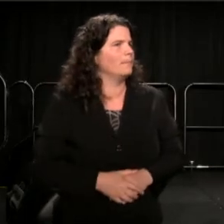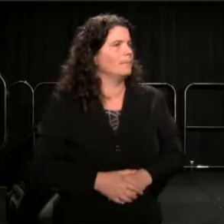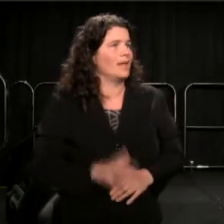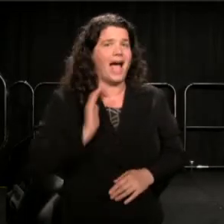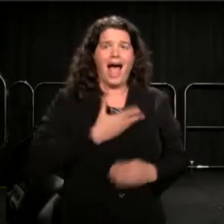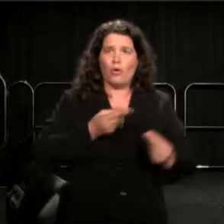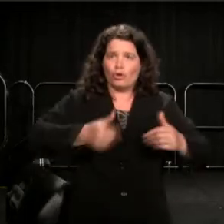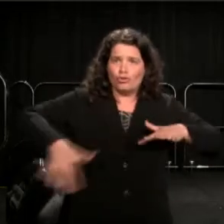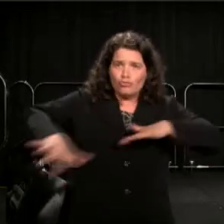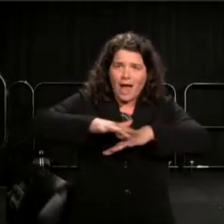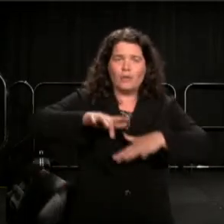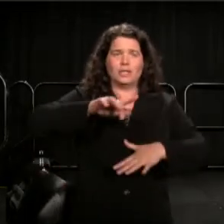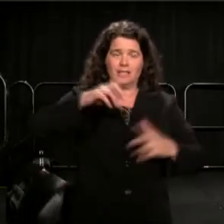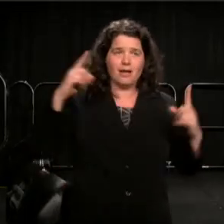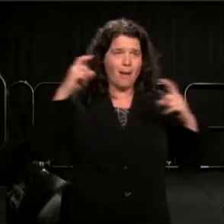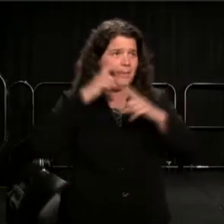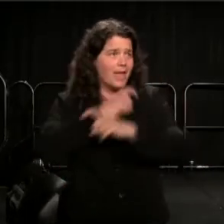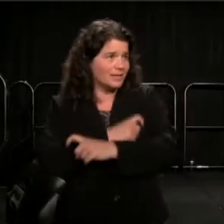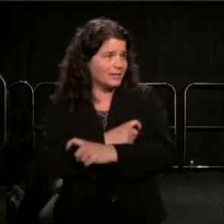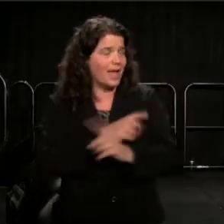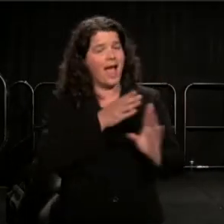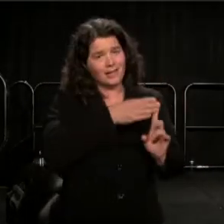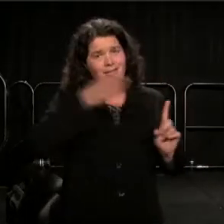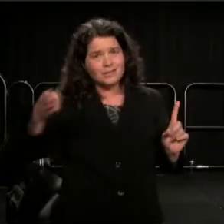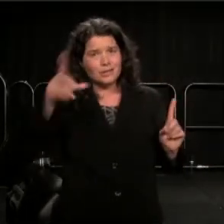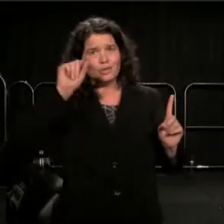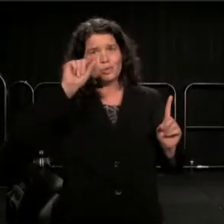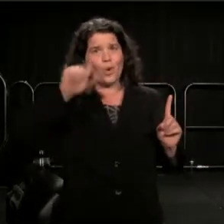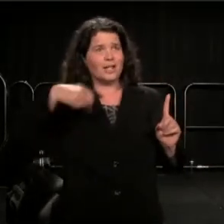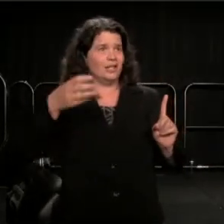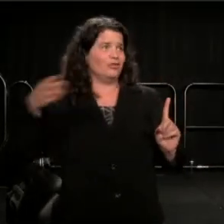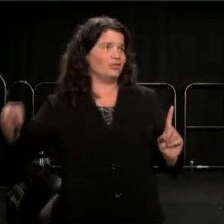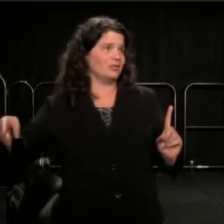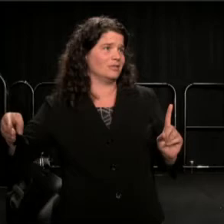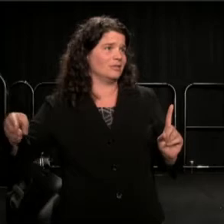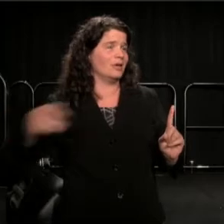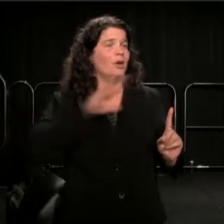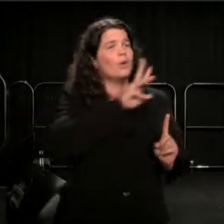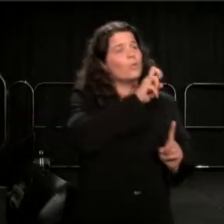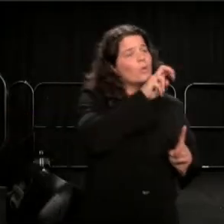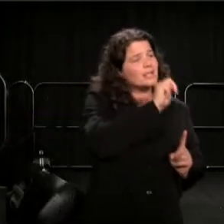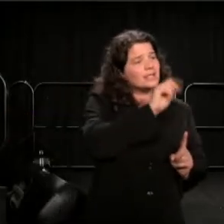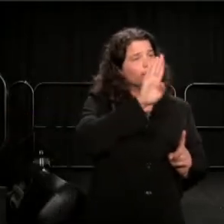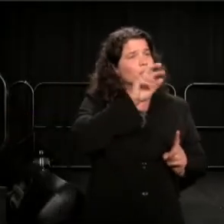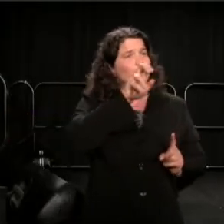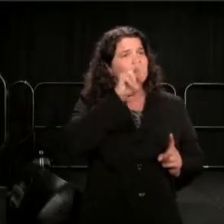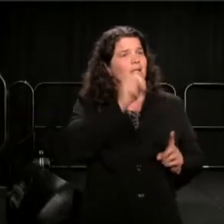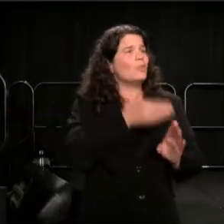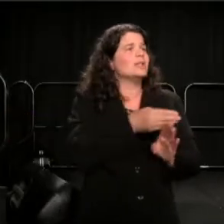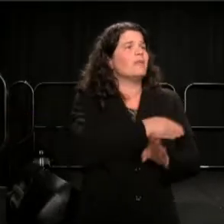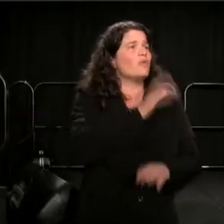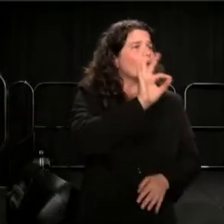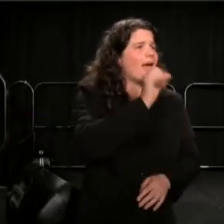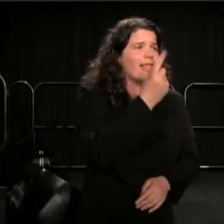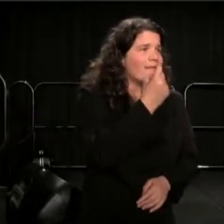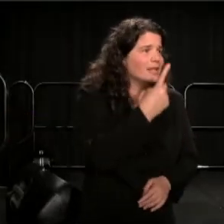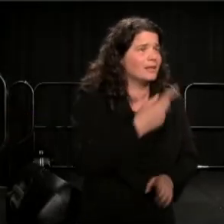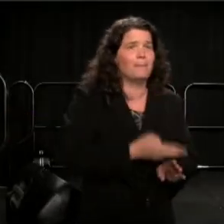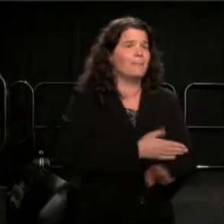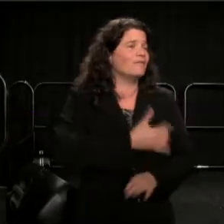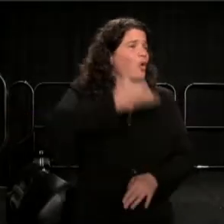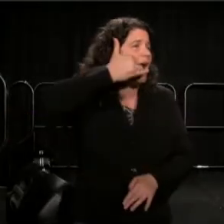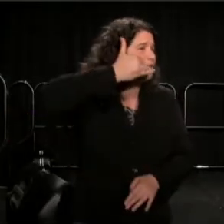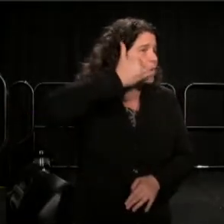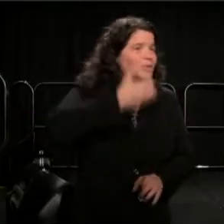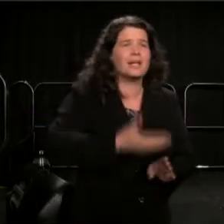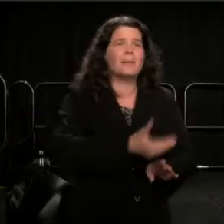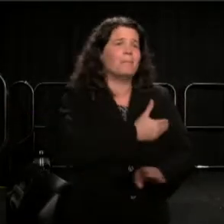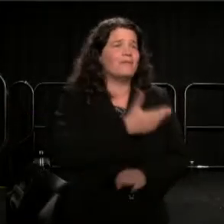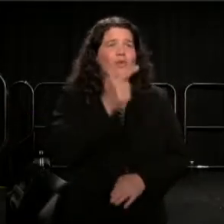Wilson-Brustein was before 9/11, the iPhone, Google Maps, Pandora,